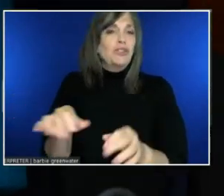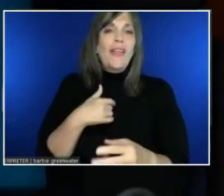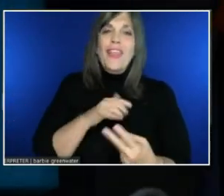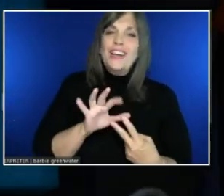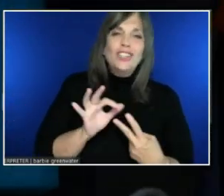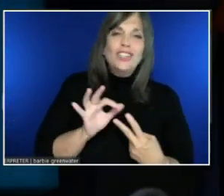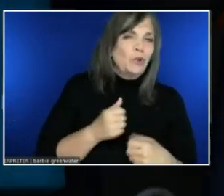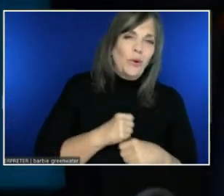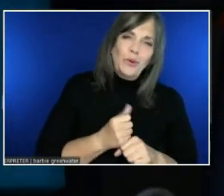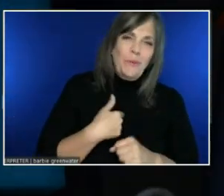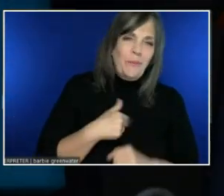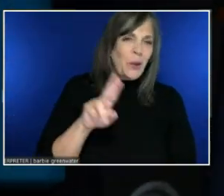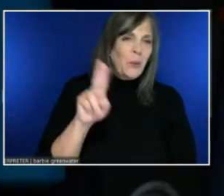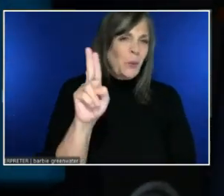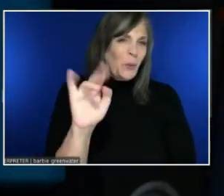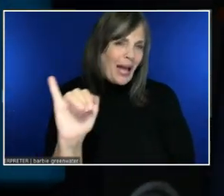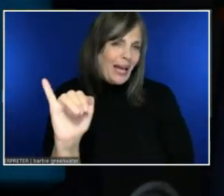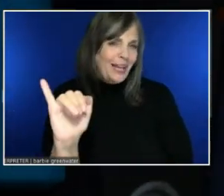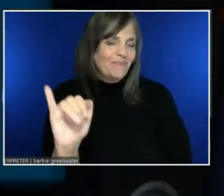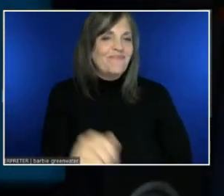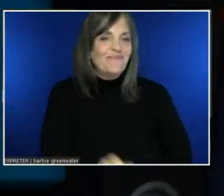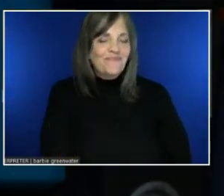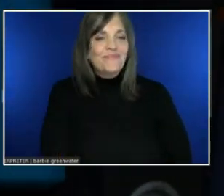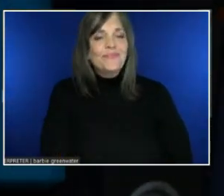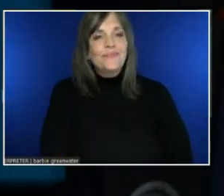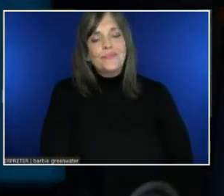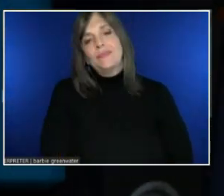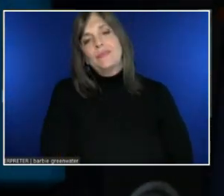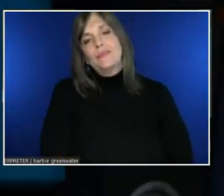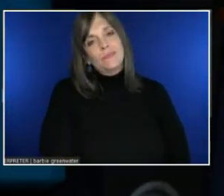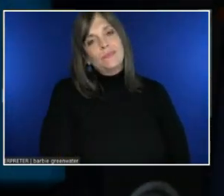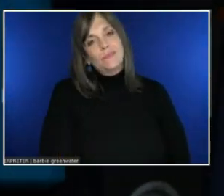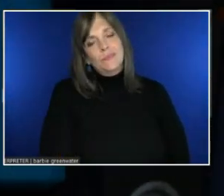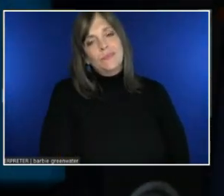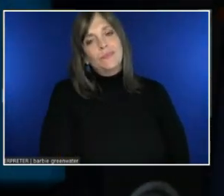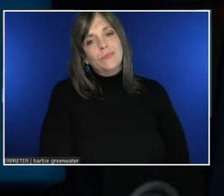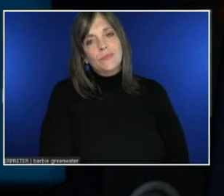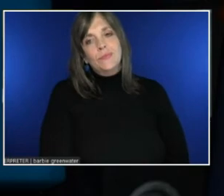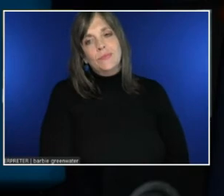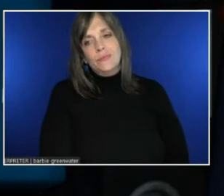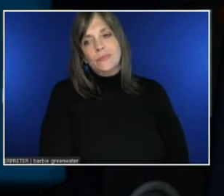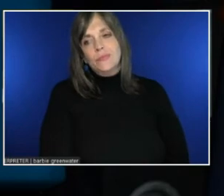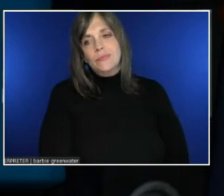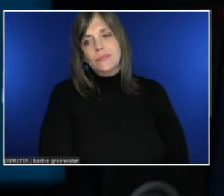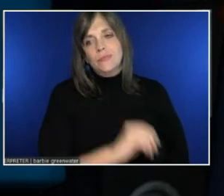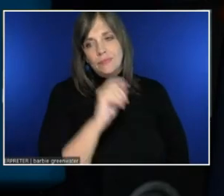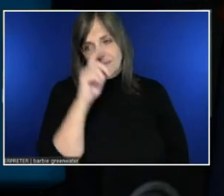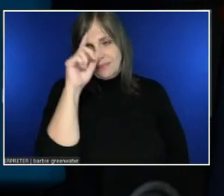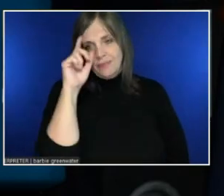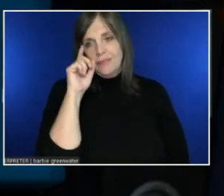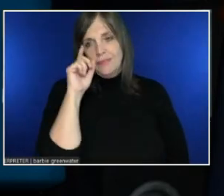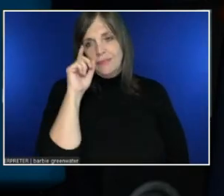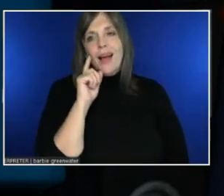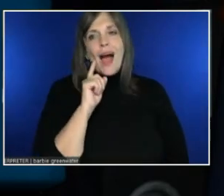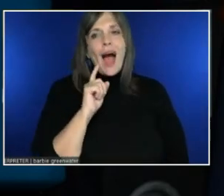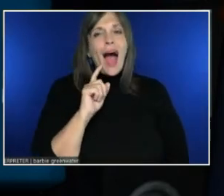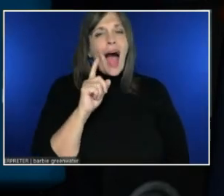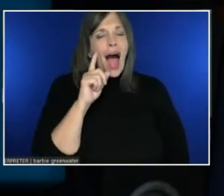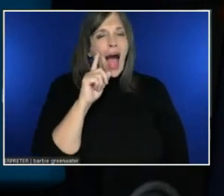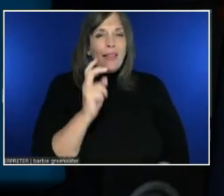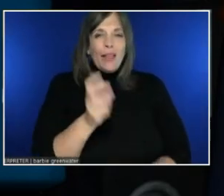Because I think it would be really hard to, perhaps, see your speech in more than two